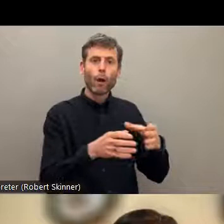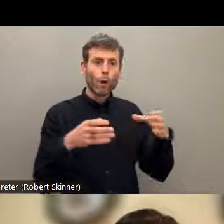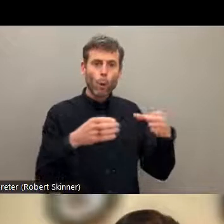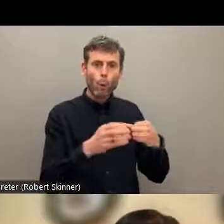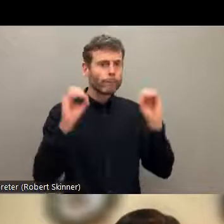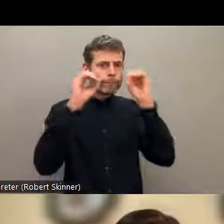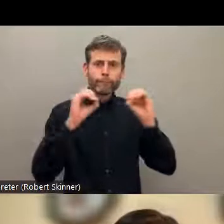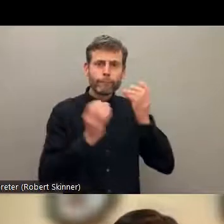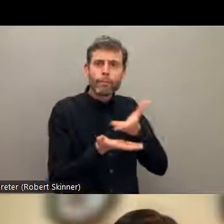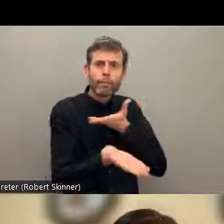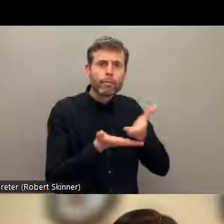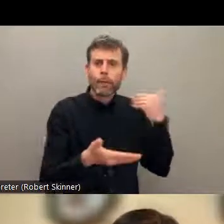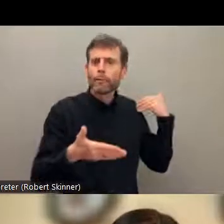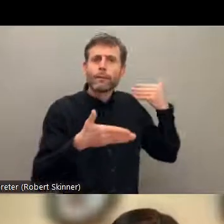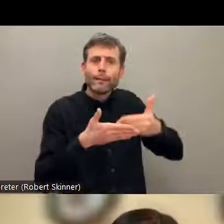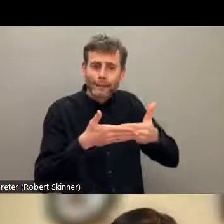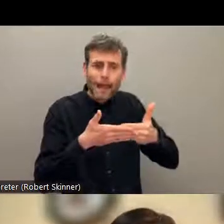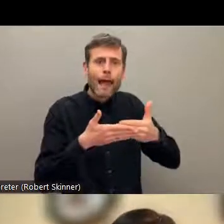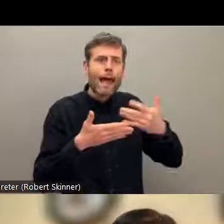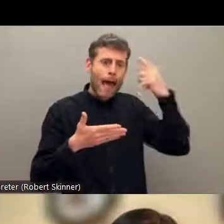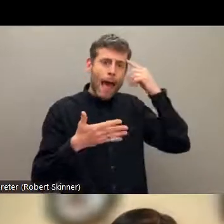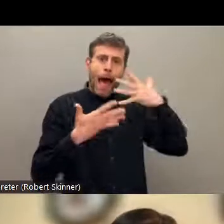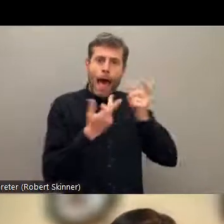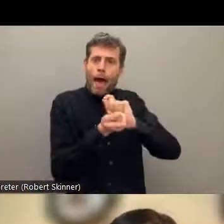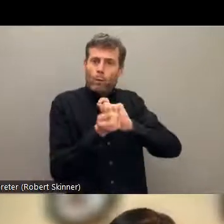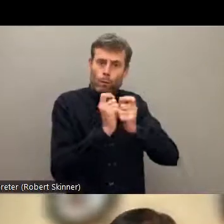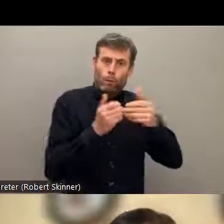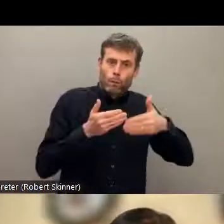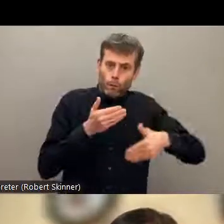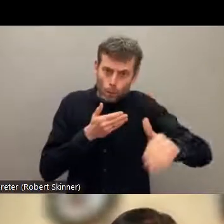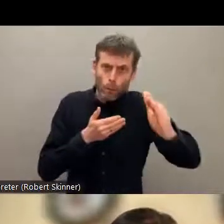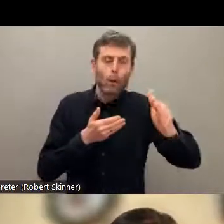the collective rights and right to self-determination of indigenous